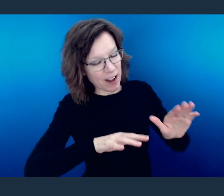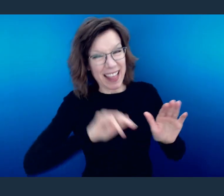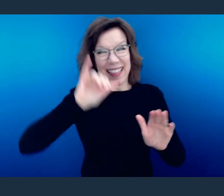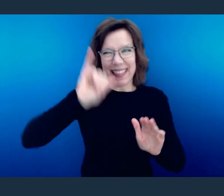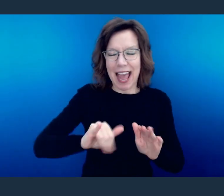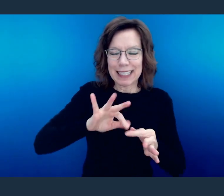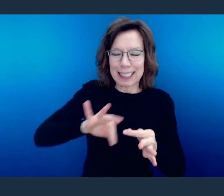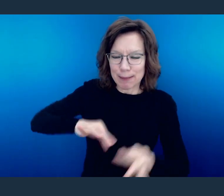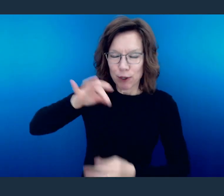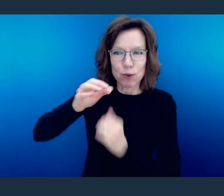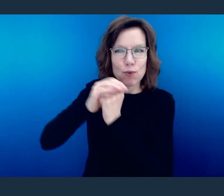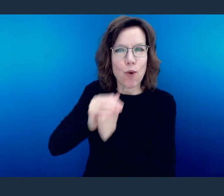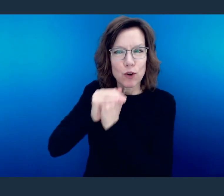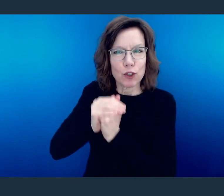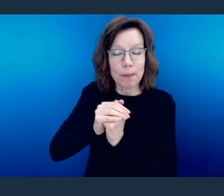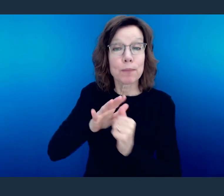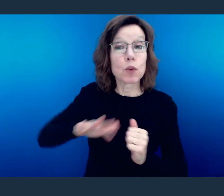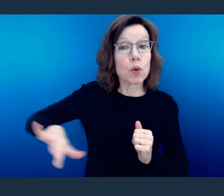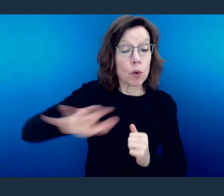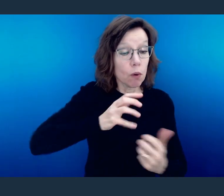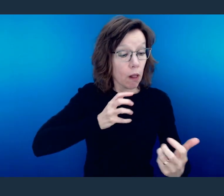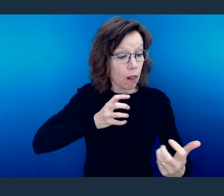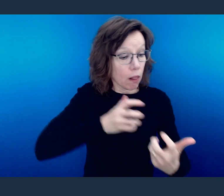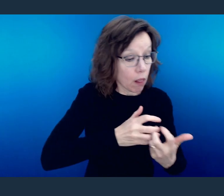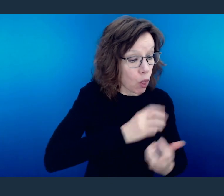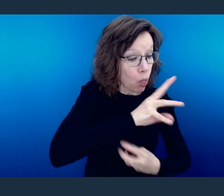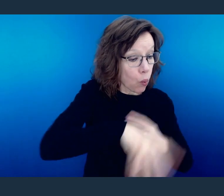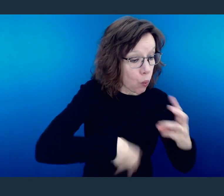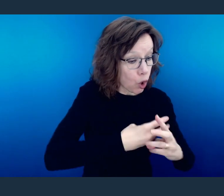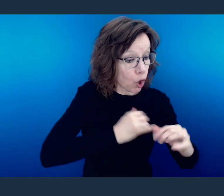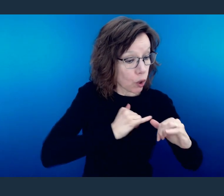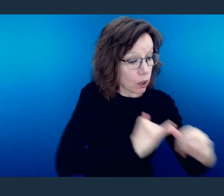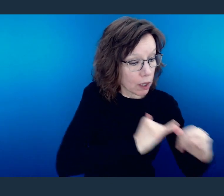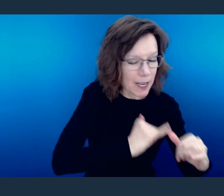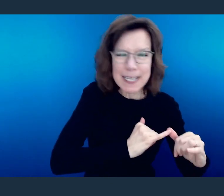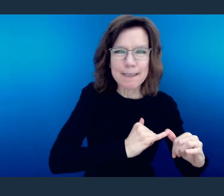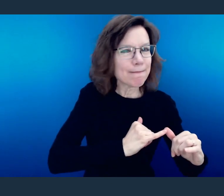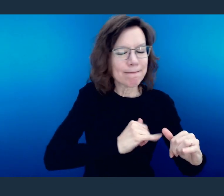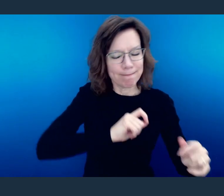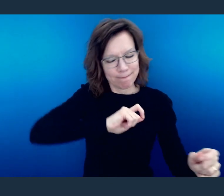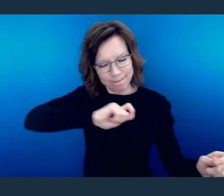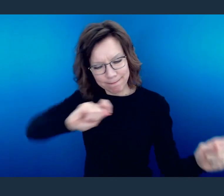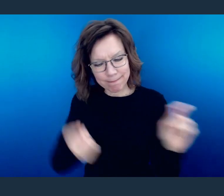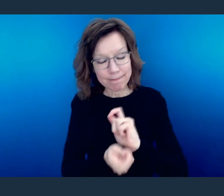Do not be conformed to this world, but be transformed by the renewal of your mind, that